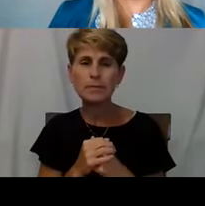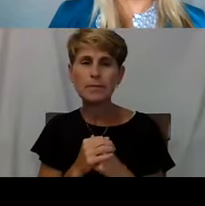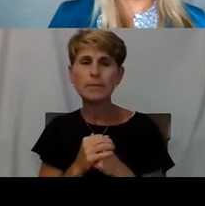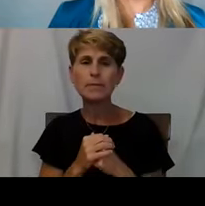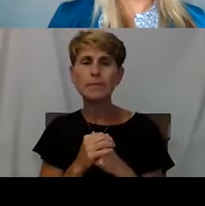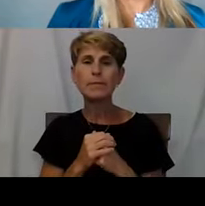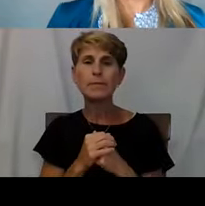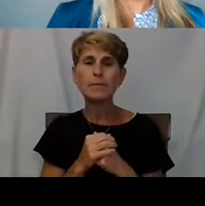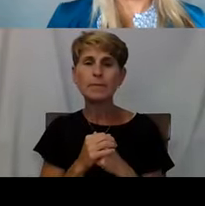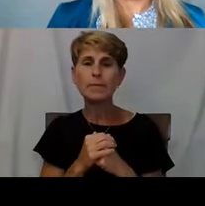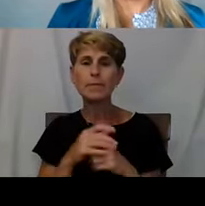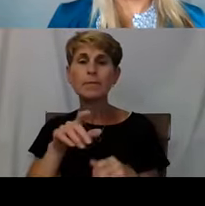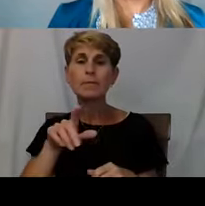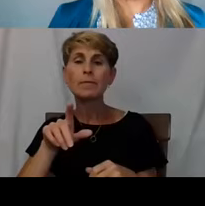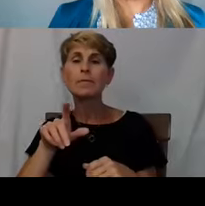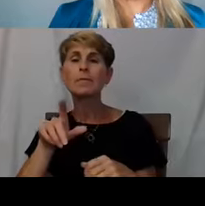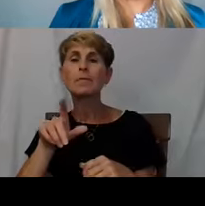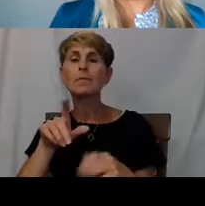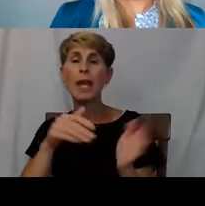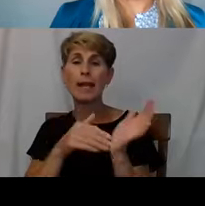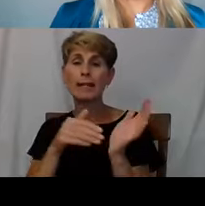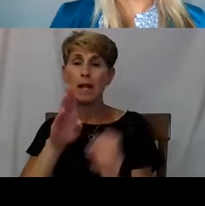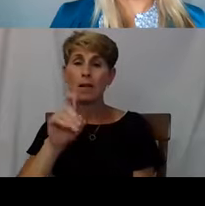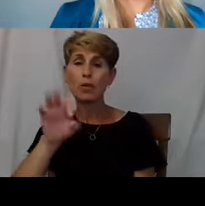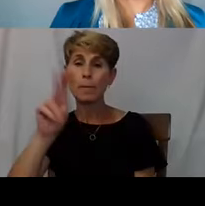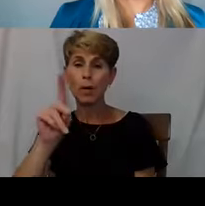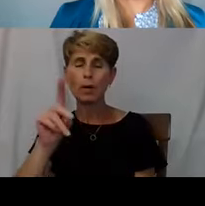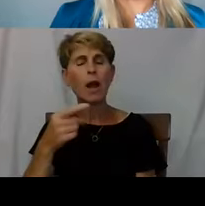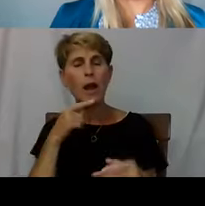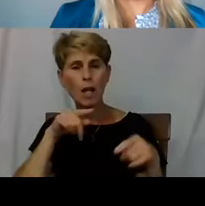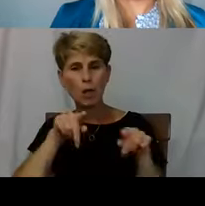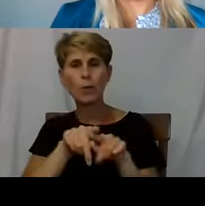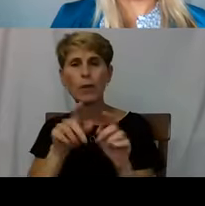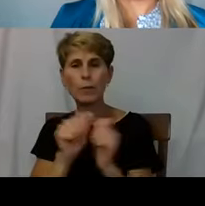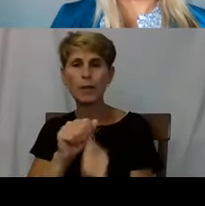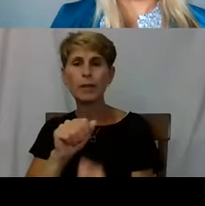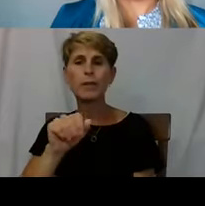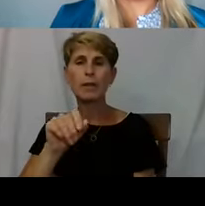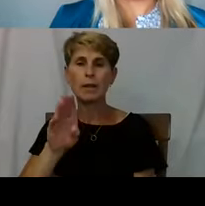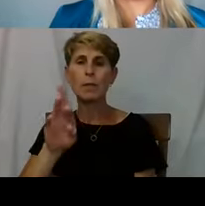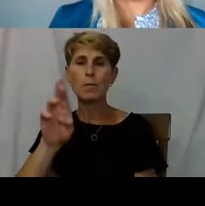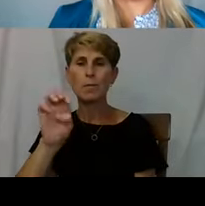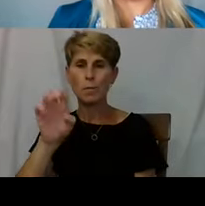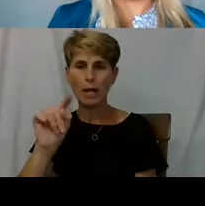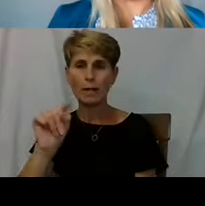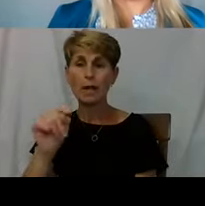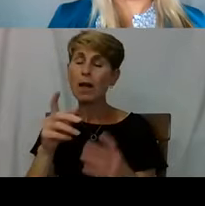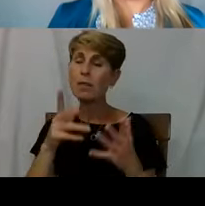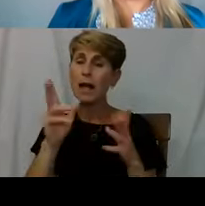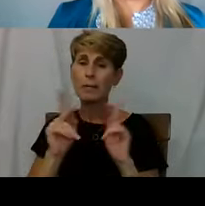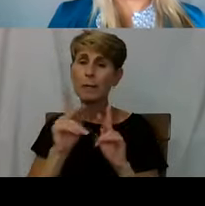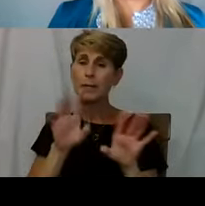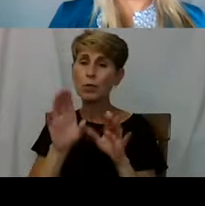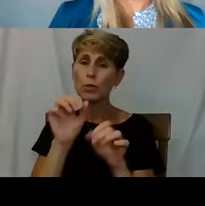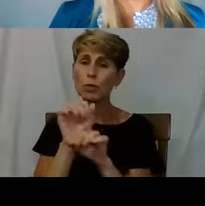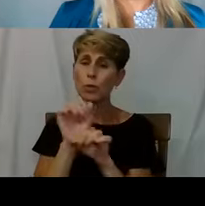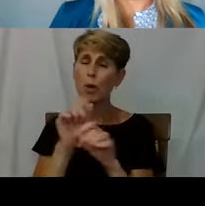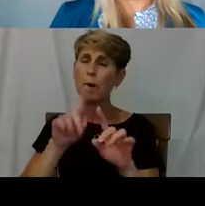Yeah, definitely I agree with Brett. I mean, I think anyone can do this work, but really those core qualities of kindness,